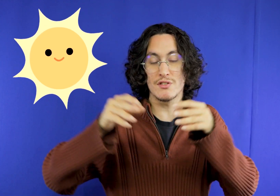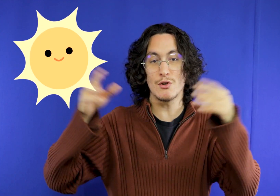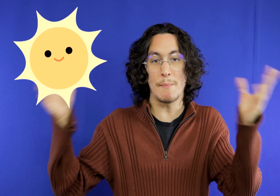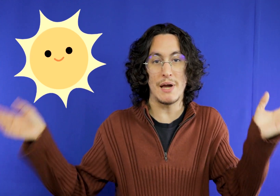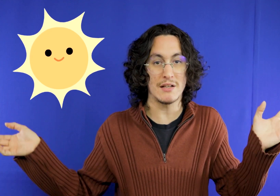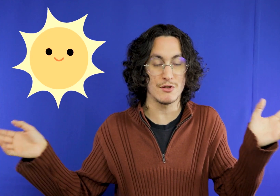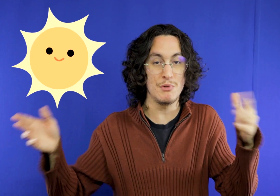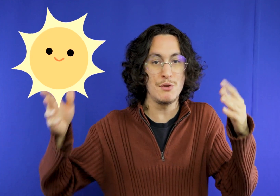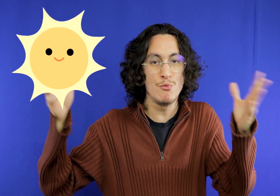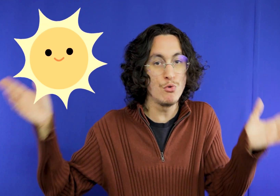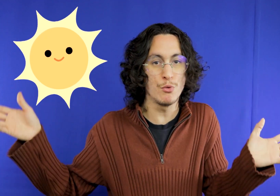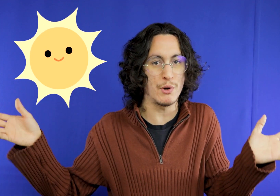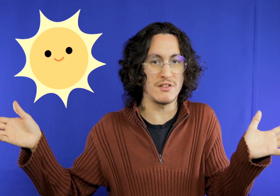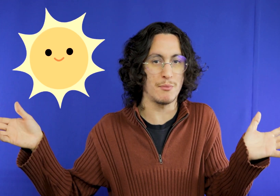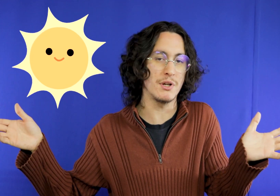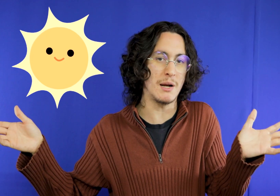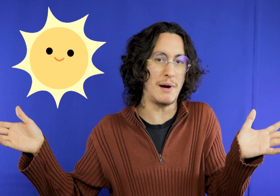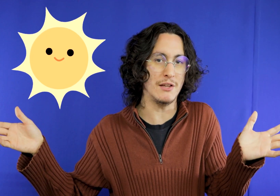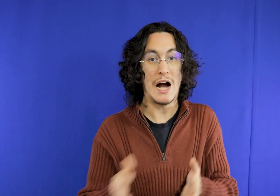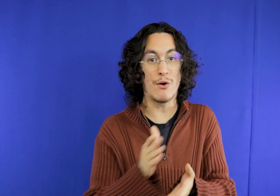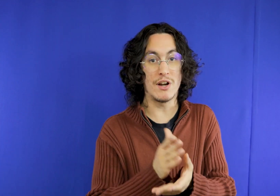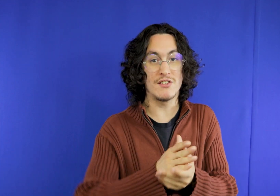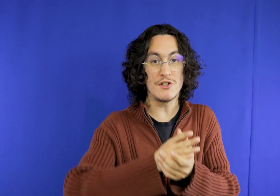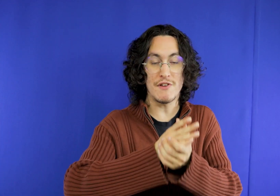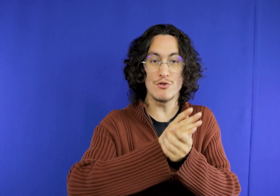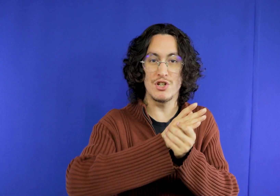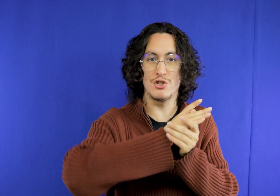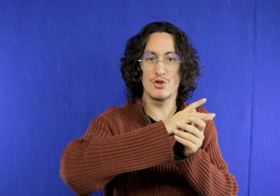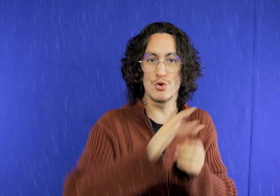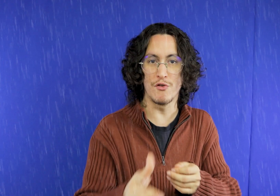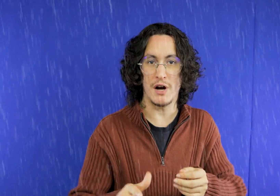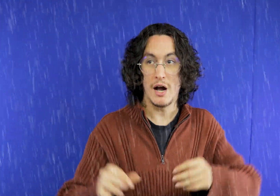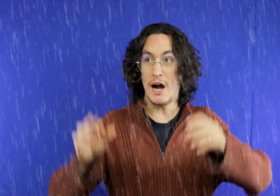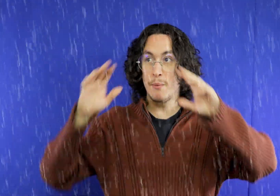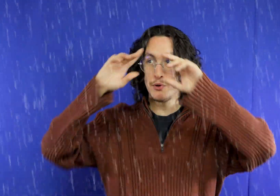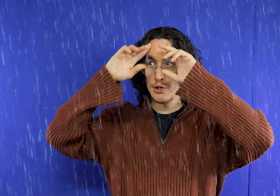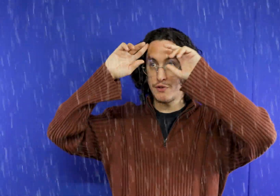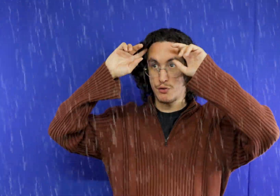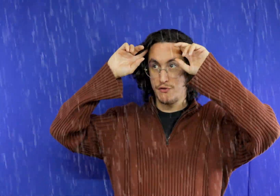attractions that are open mini world for example in Gramado now if you have a rainy day oh my